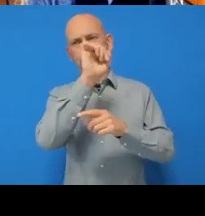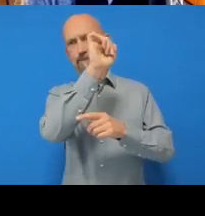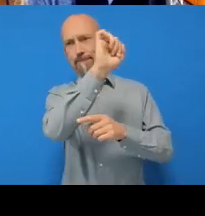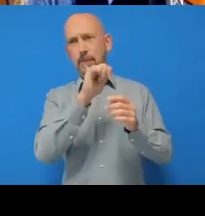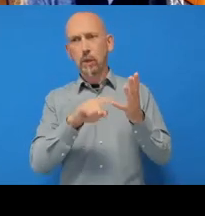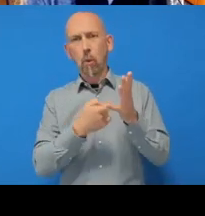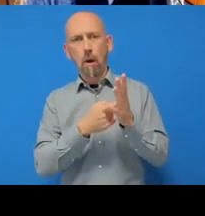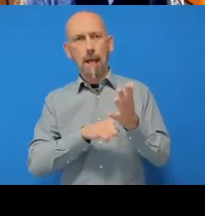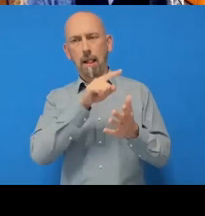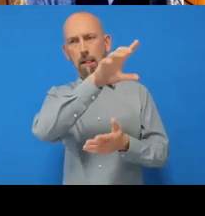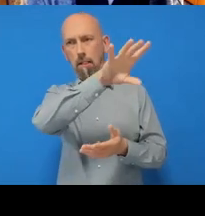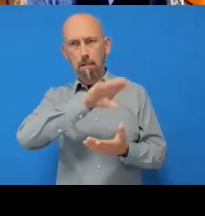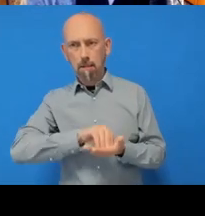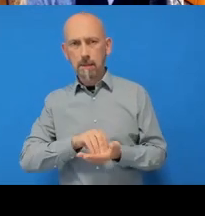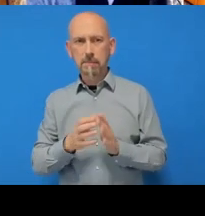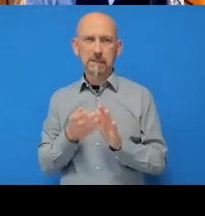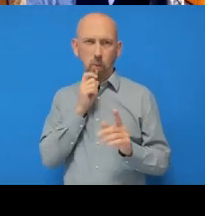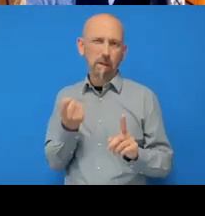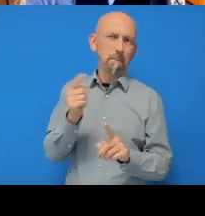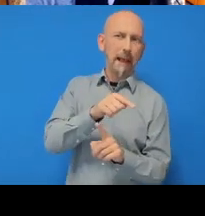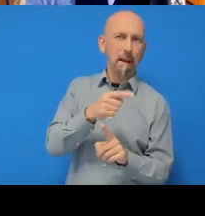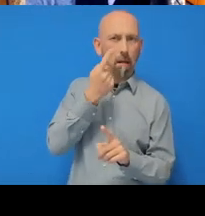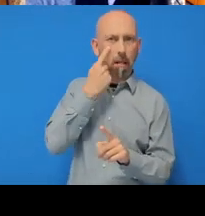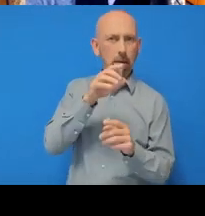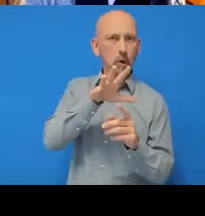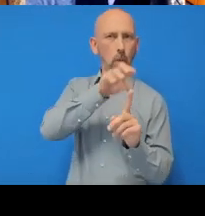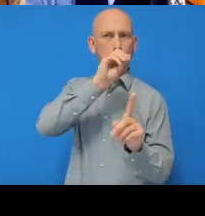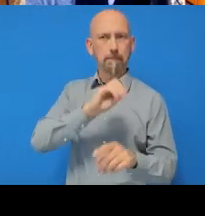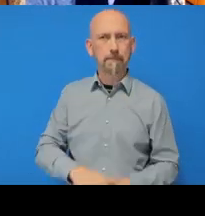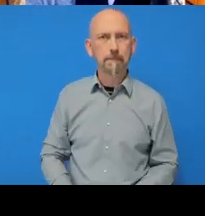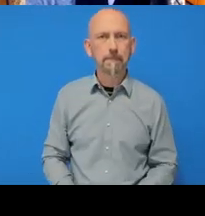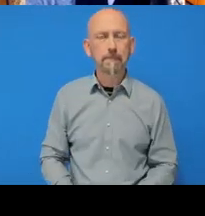So we're gonna go back to GitHub